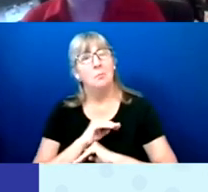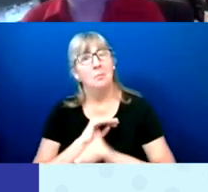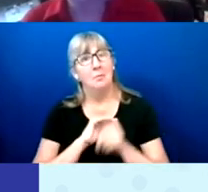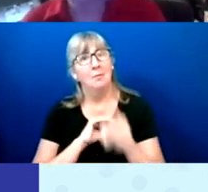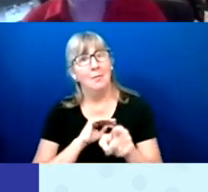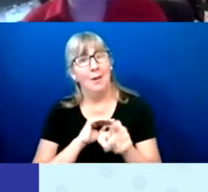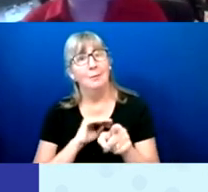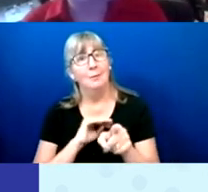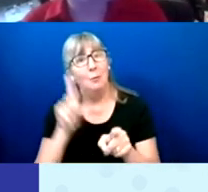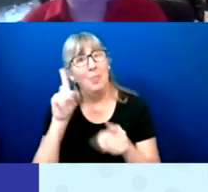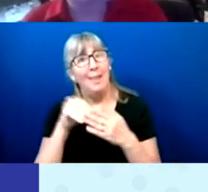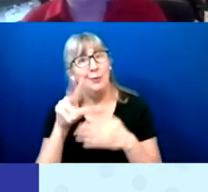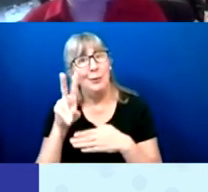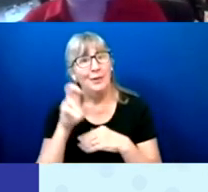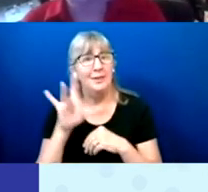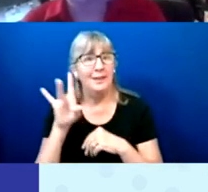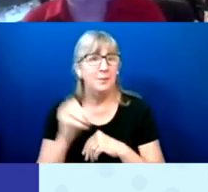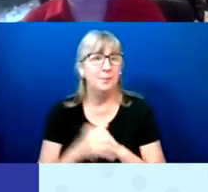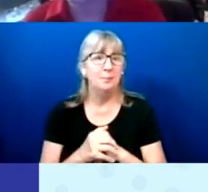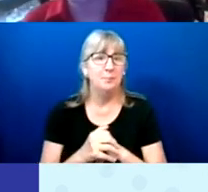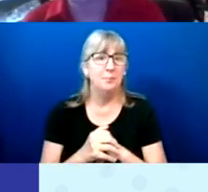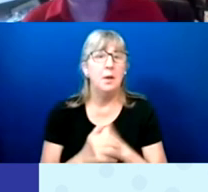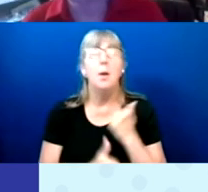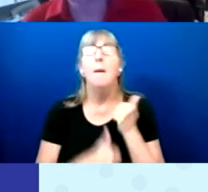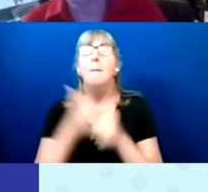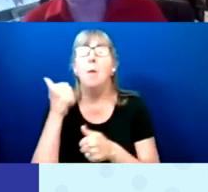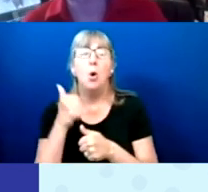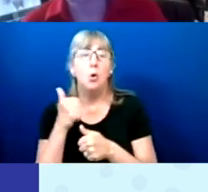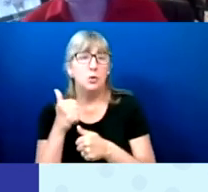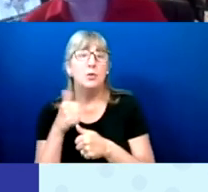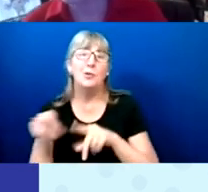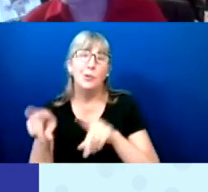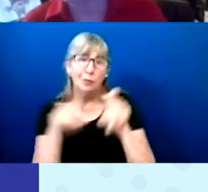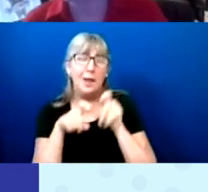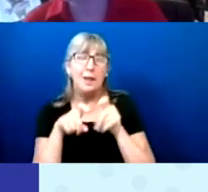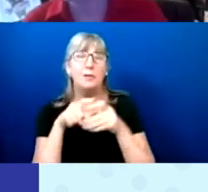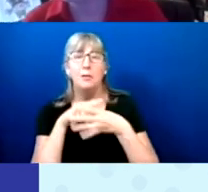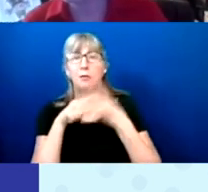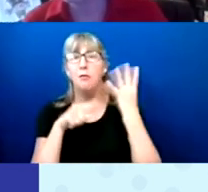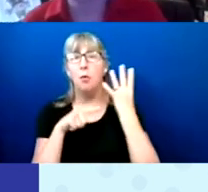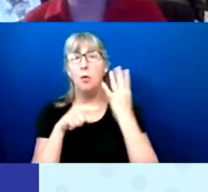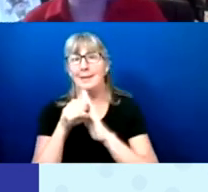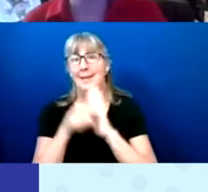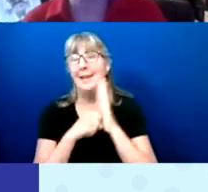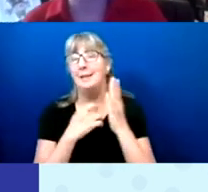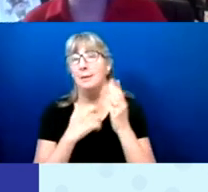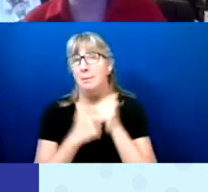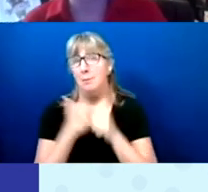The majority of surveys did come from 4 states.